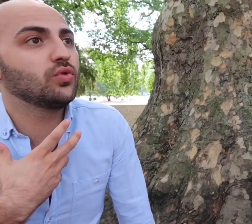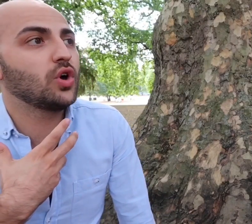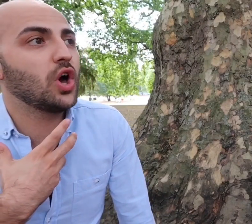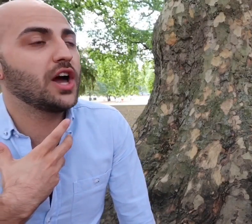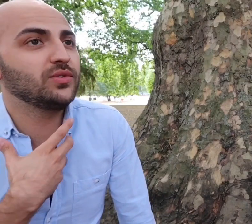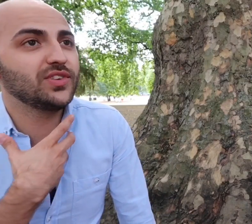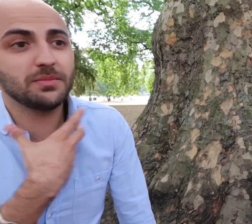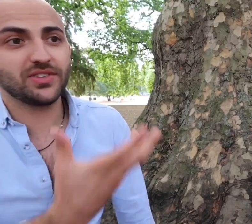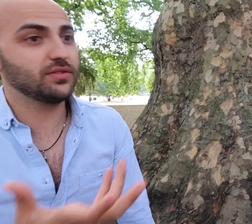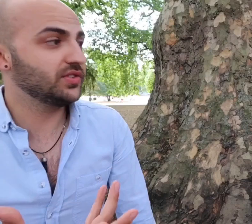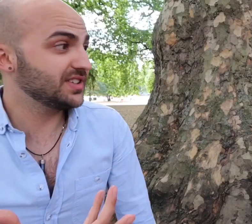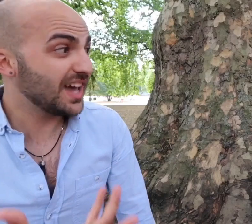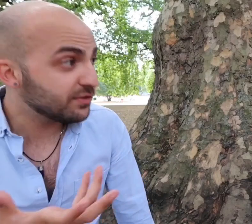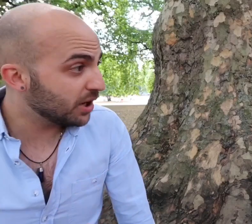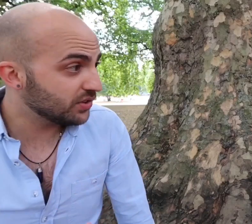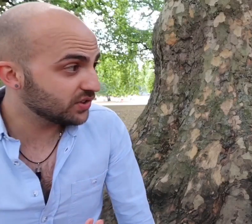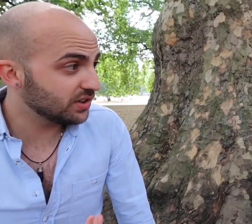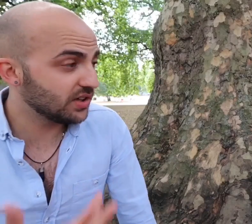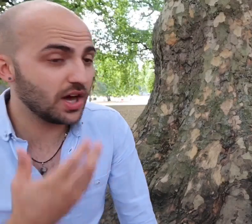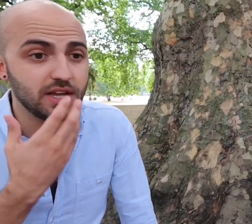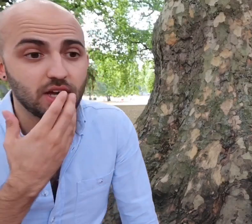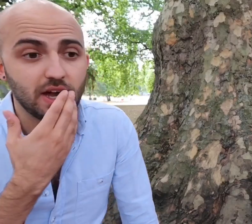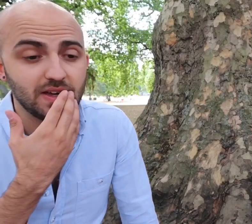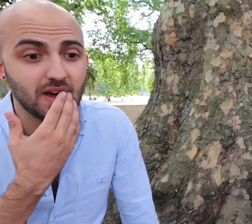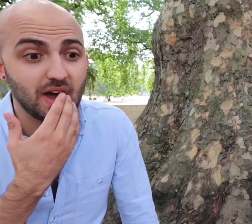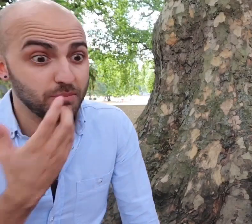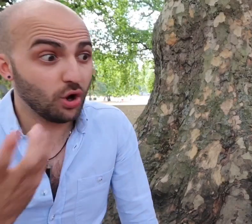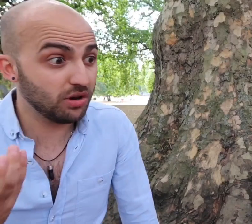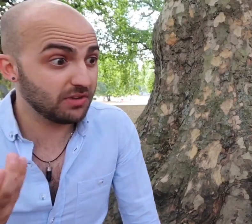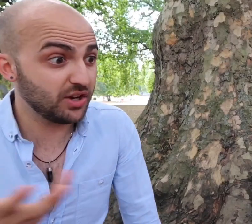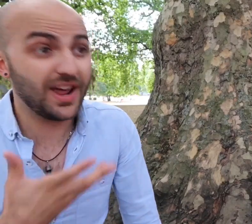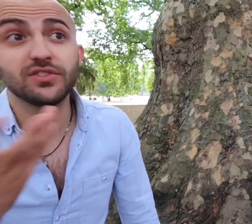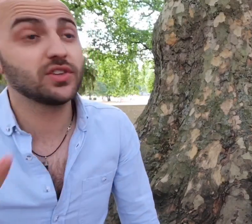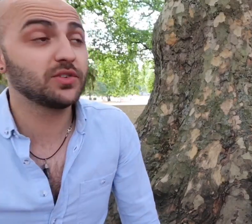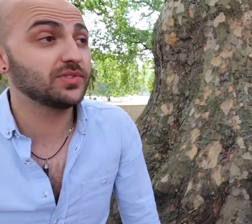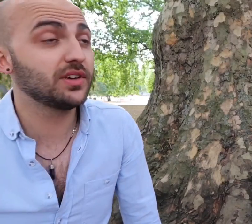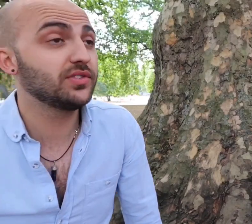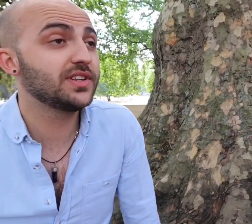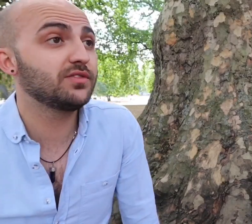I don't see myself as a deaf person I am NOT I don't advertise myself as a deaf